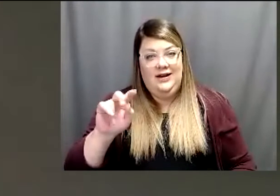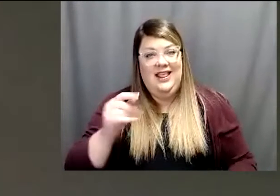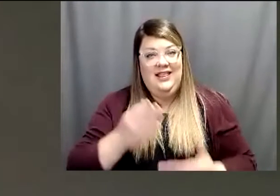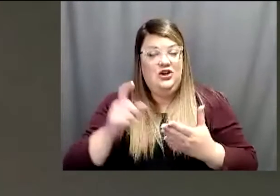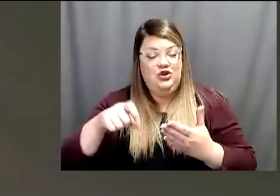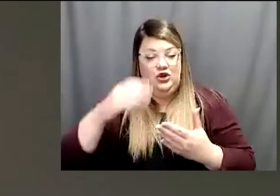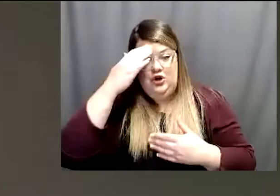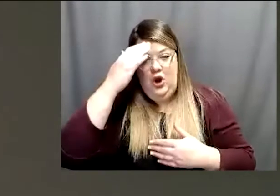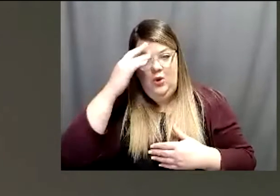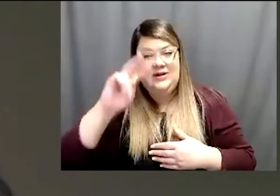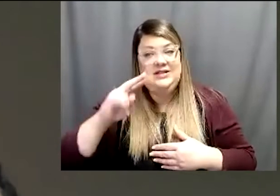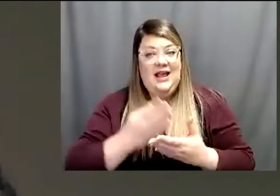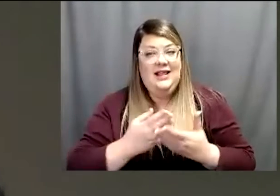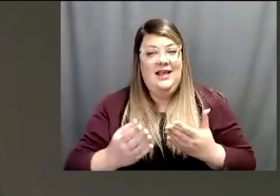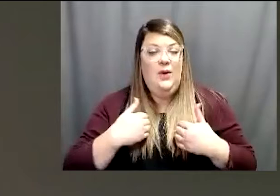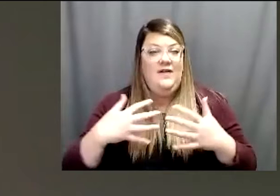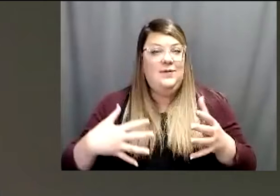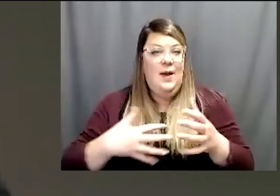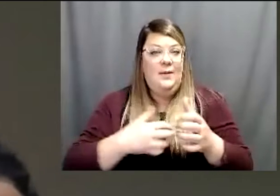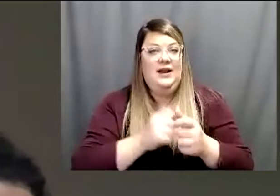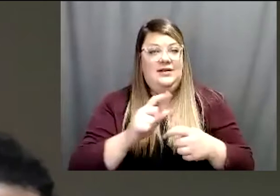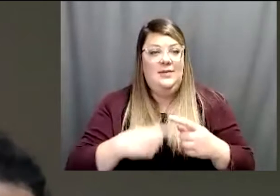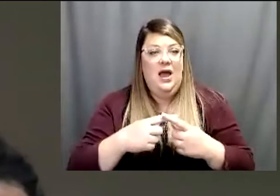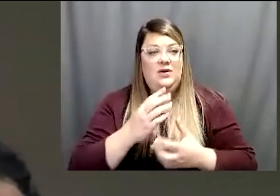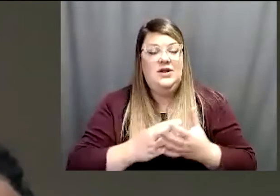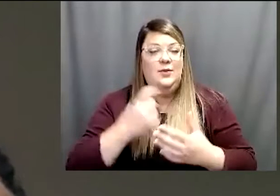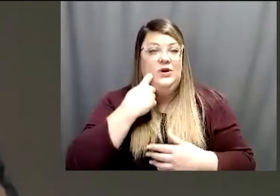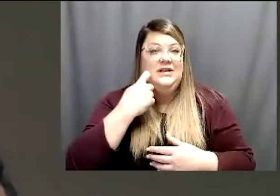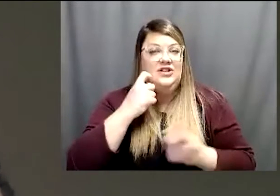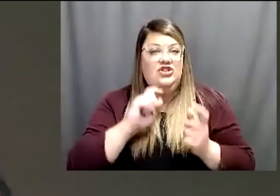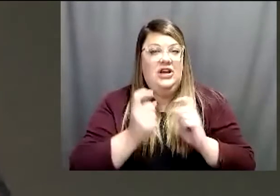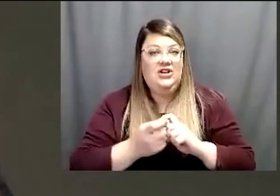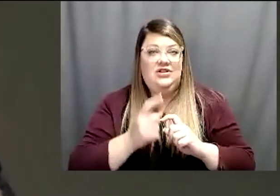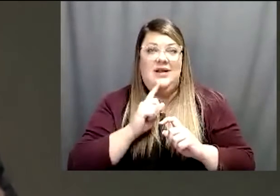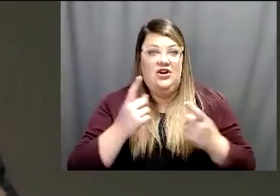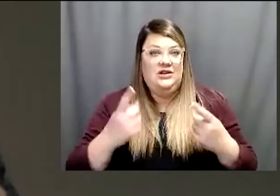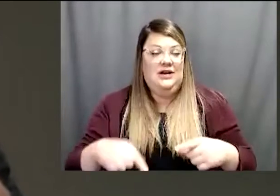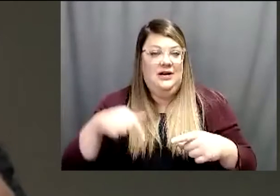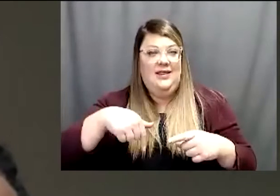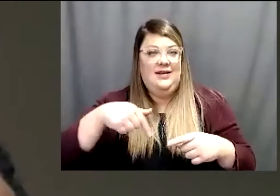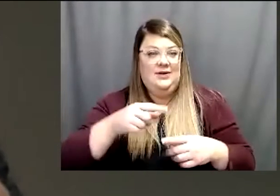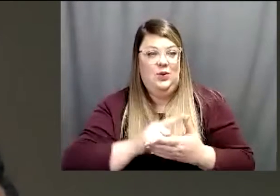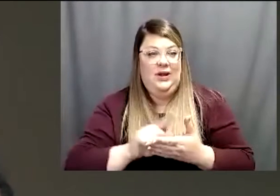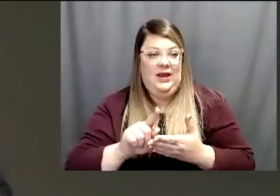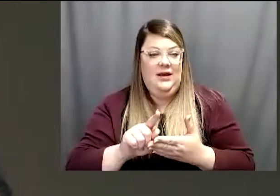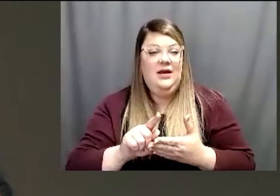give some updates on some recent changes that actually occurred this week. New recommendations